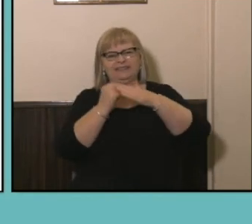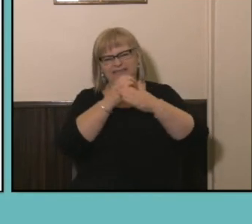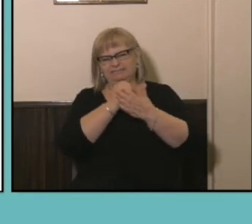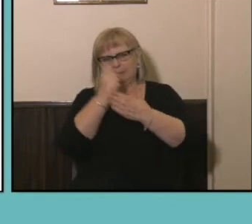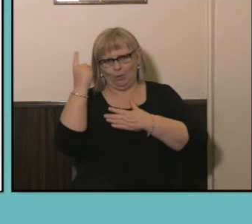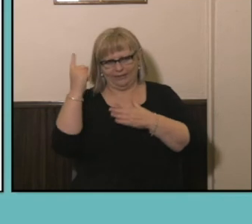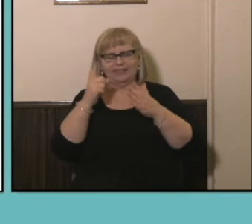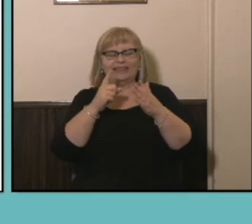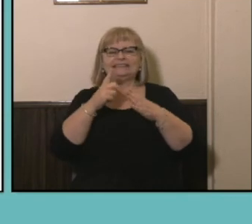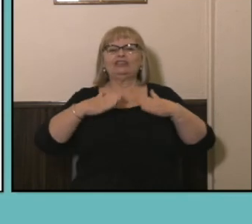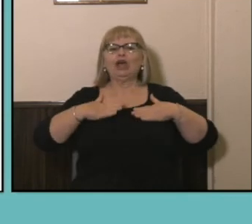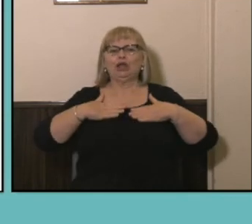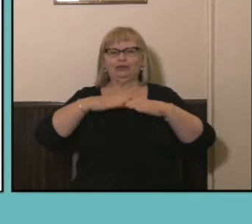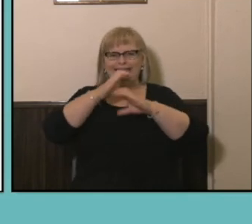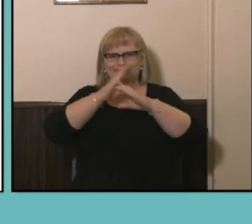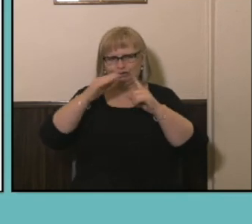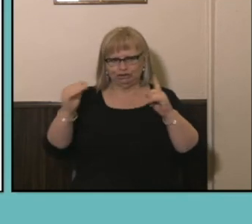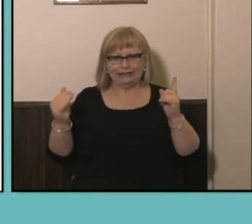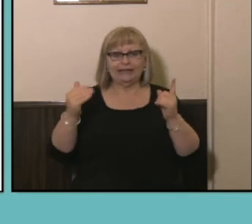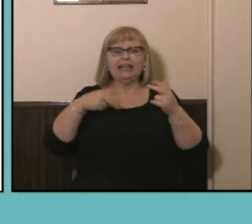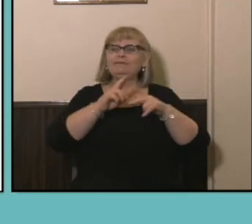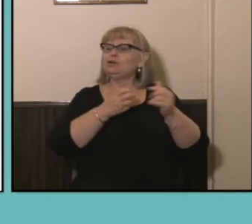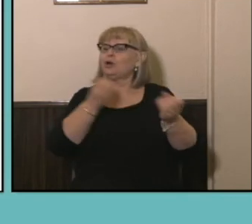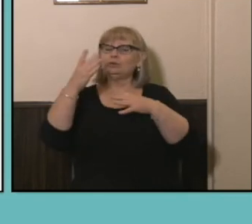that's great if you go to hospital you will be treated by someone who's